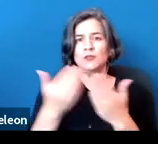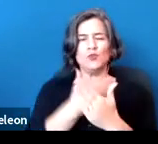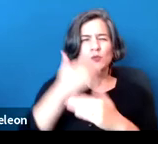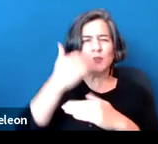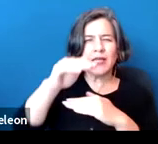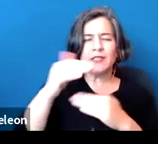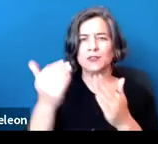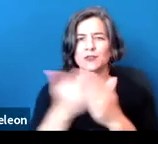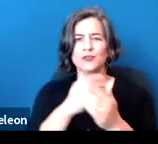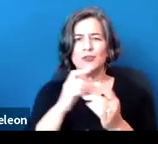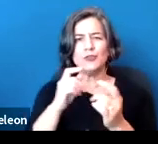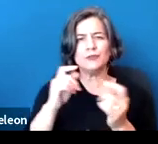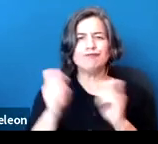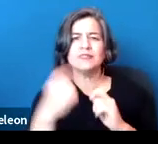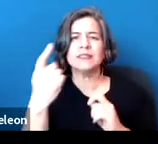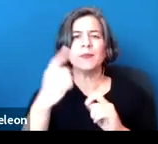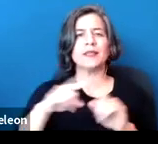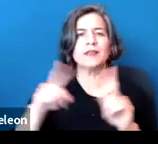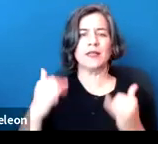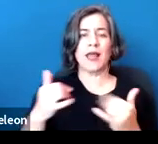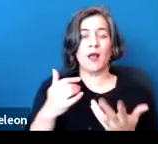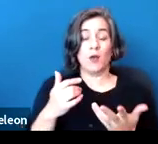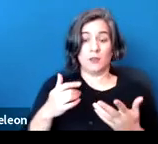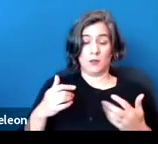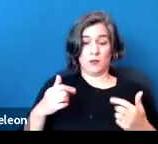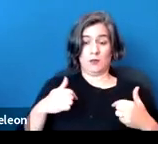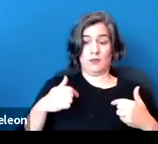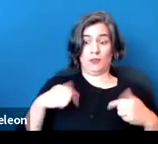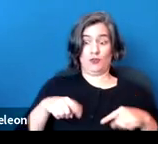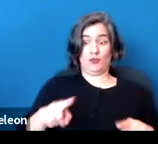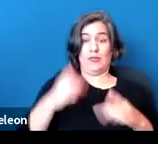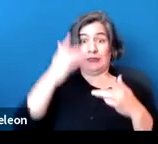of the fact that you're experiencing that disability during the pandemic.